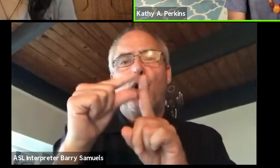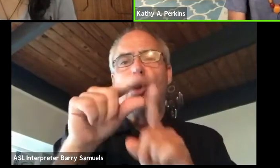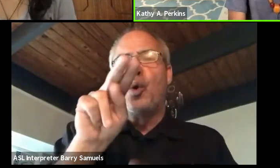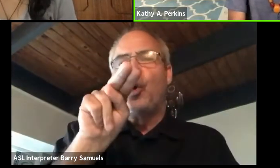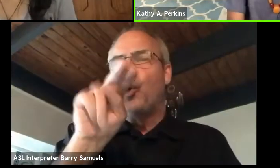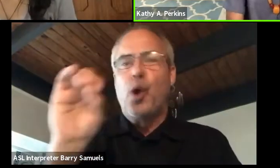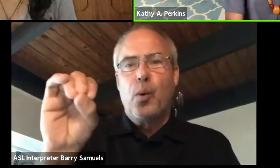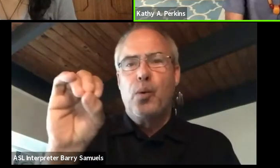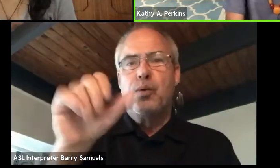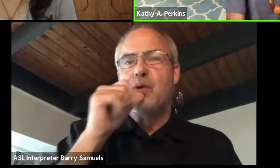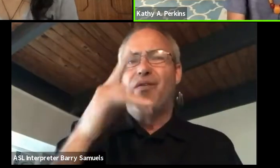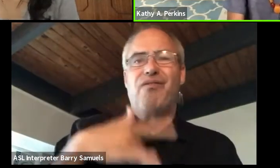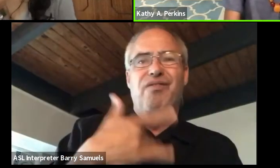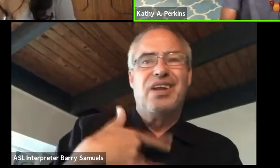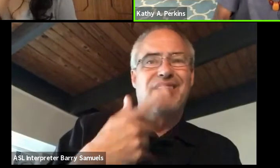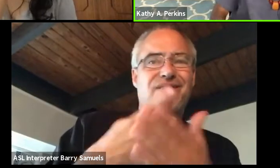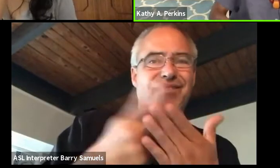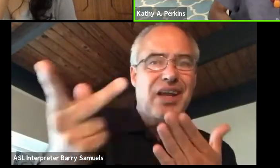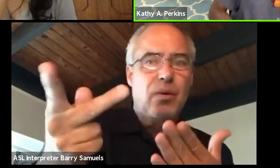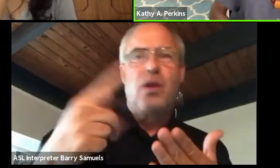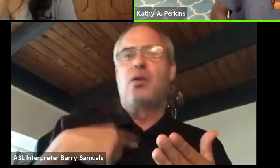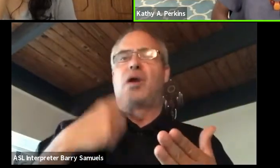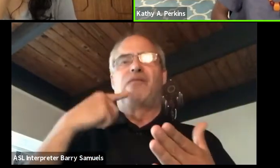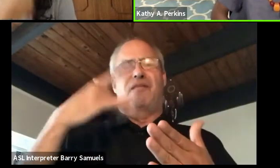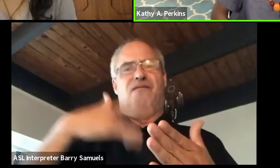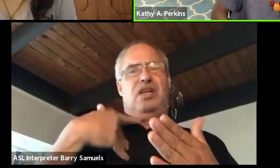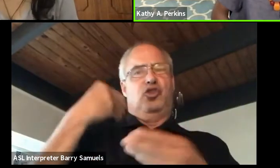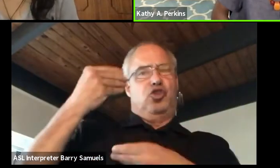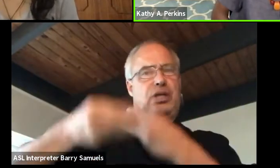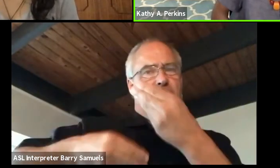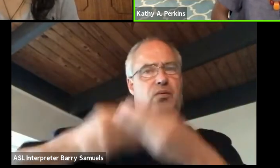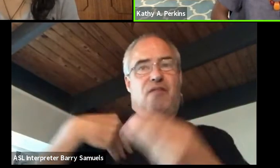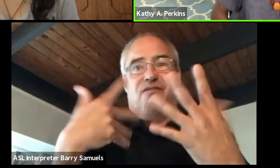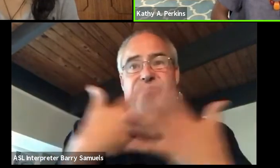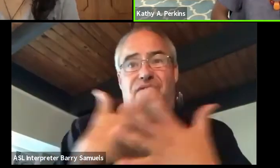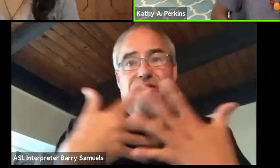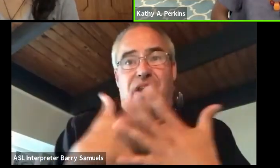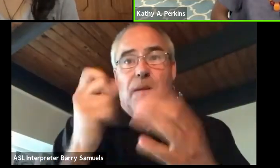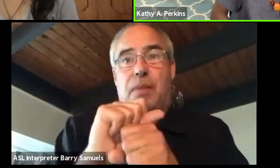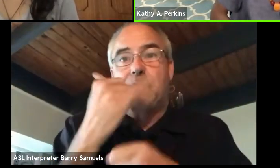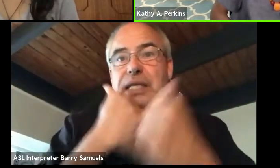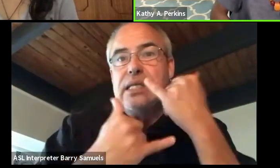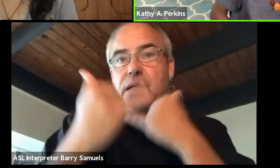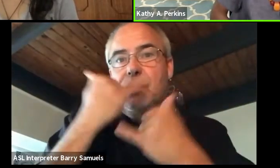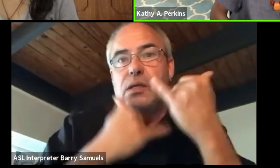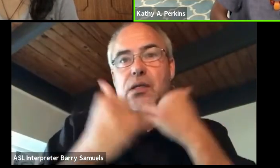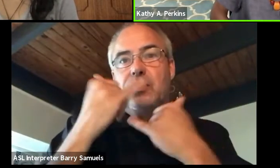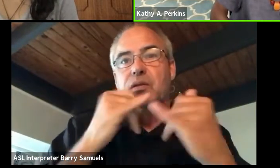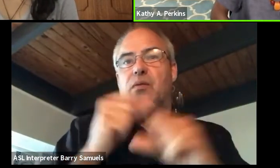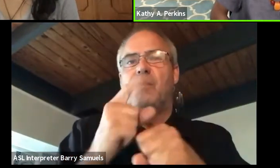I don't know, I think this is a generation, they're so afraid of making mistakes, they're so afraid of failing.